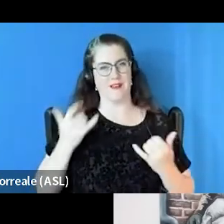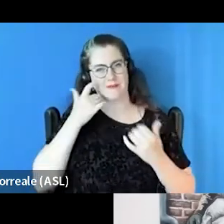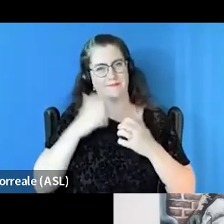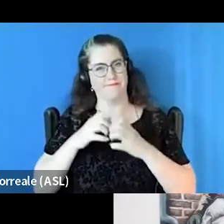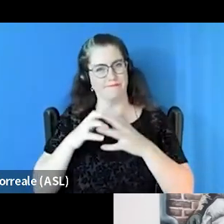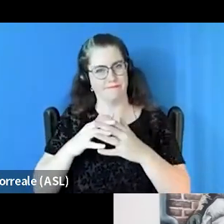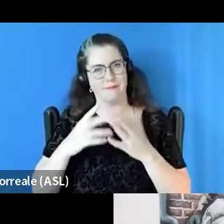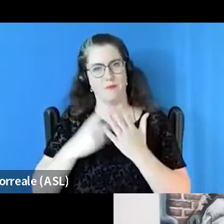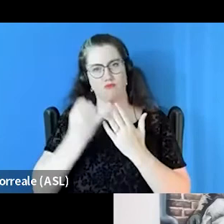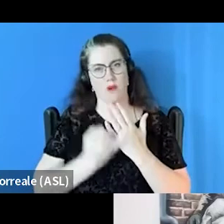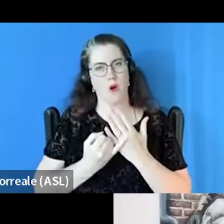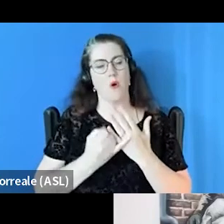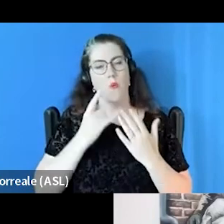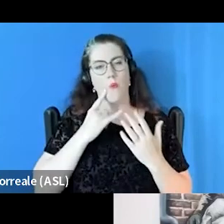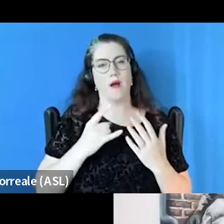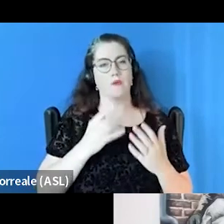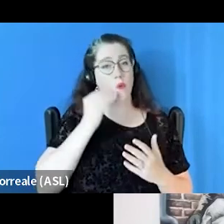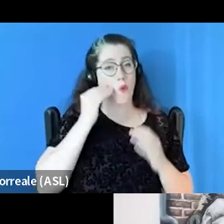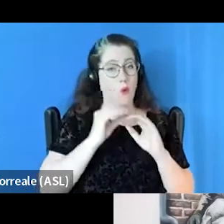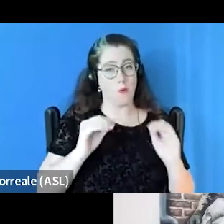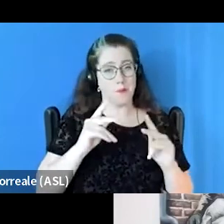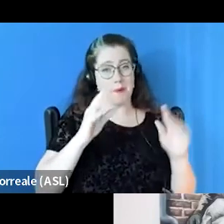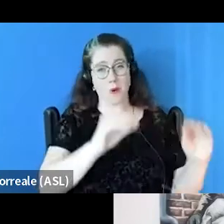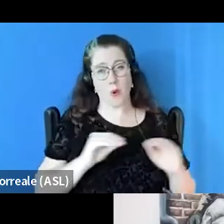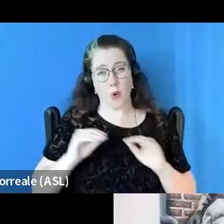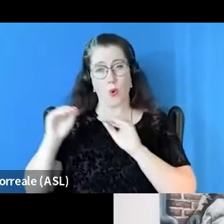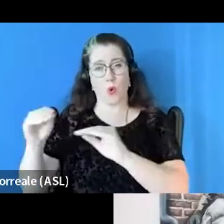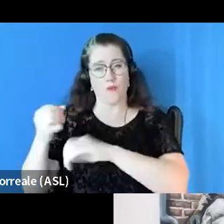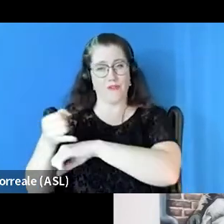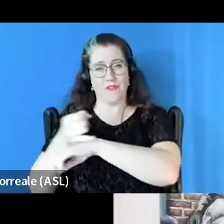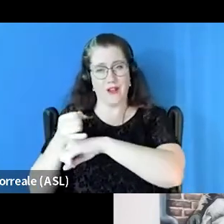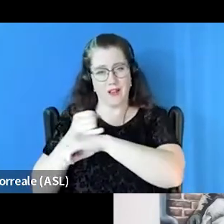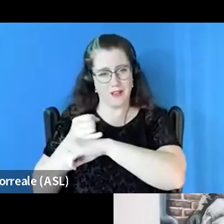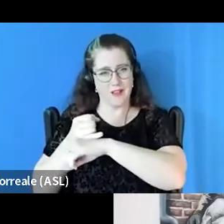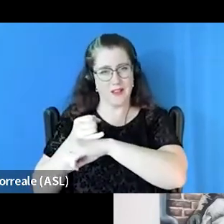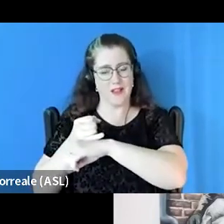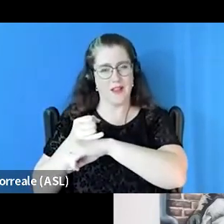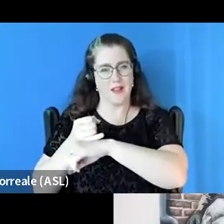homeless people to an island that's also inhabited by hazardous waste facility.